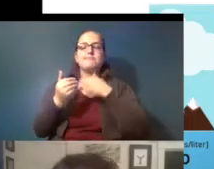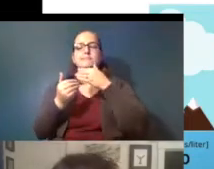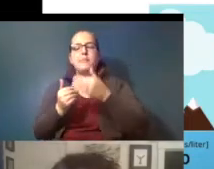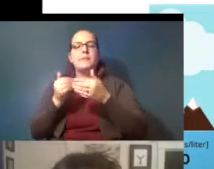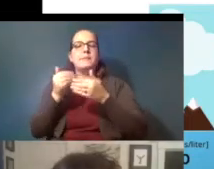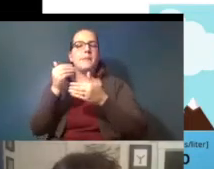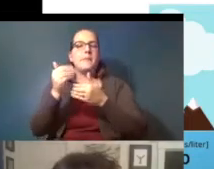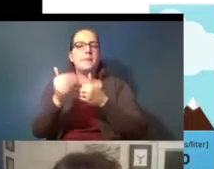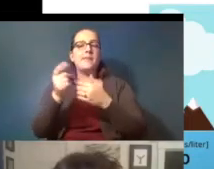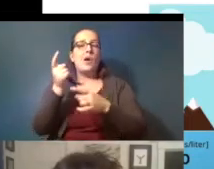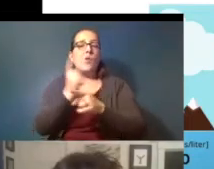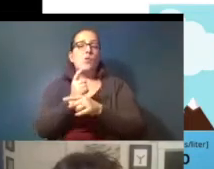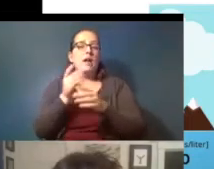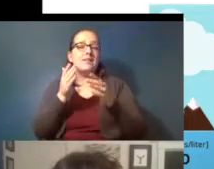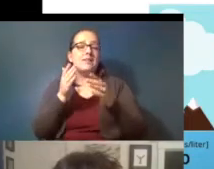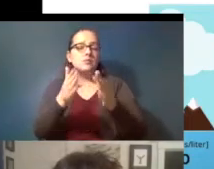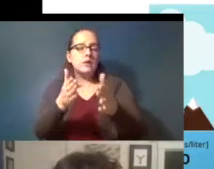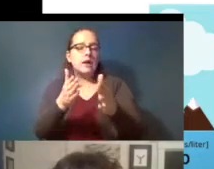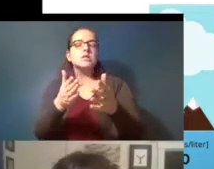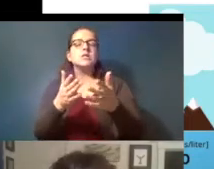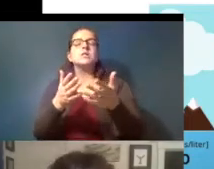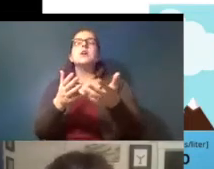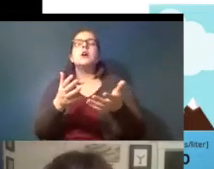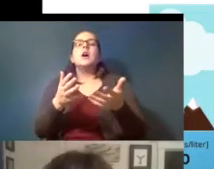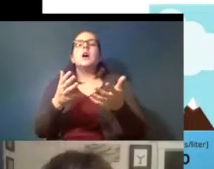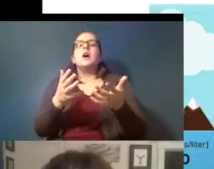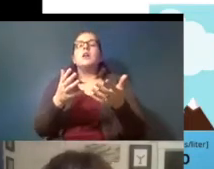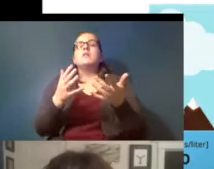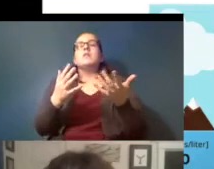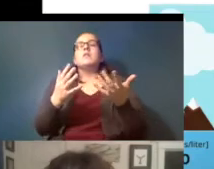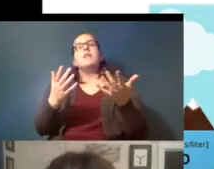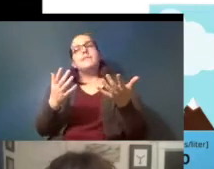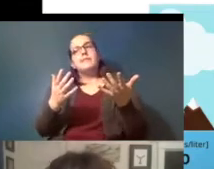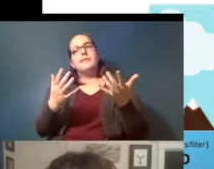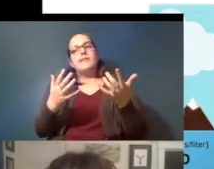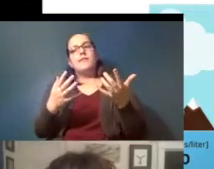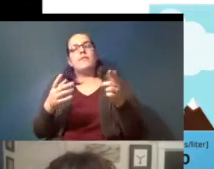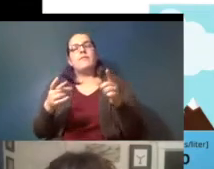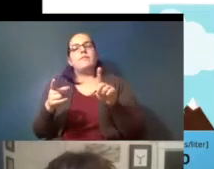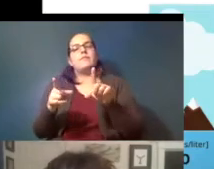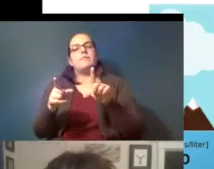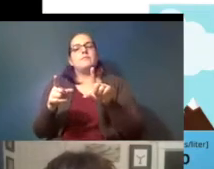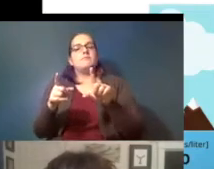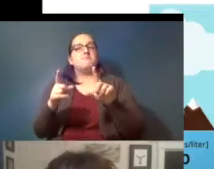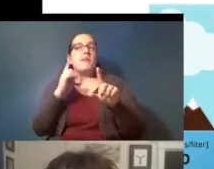in the right direction um as far as something you could do i would say